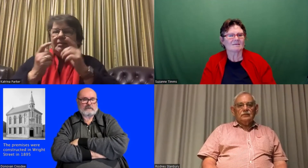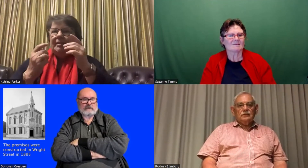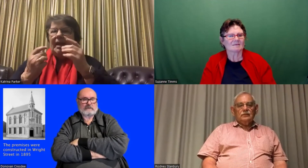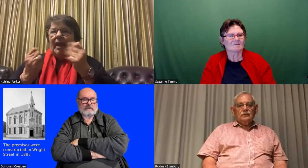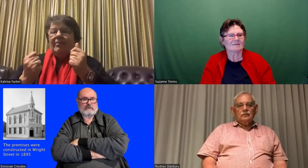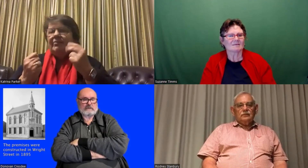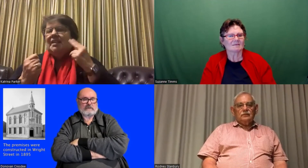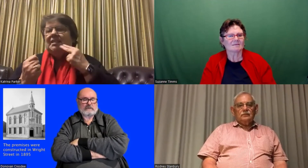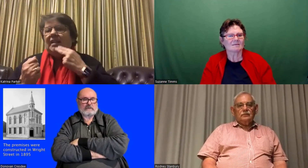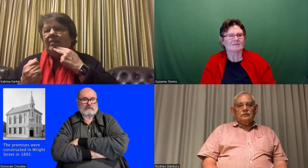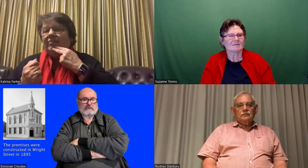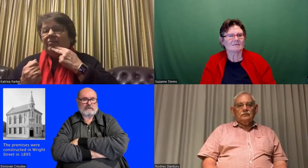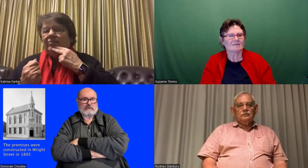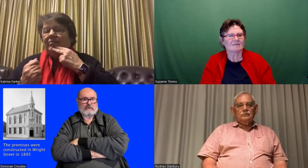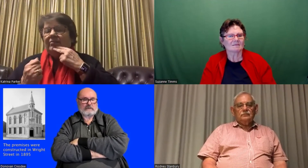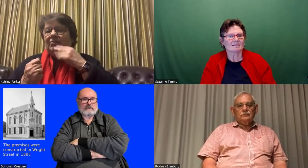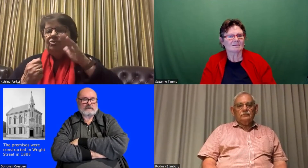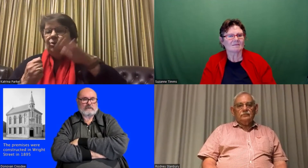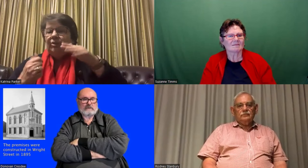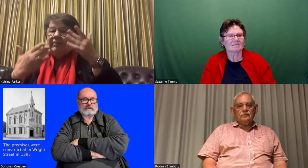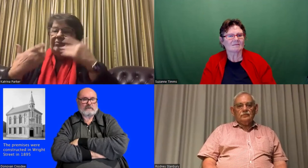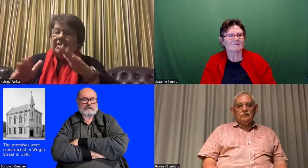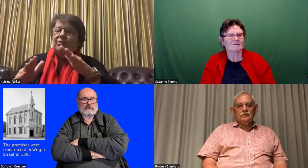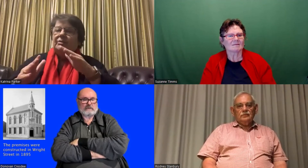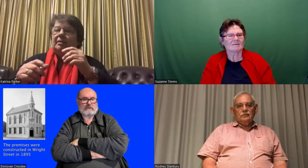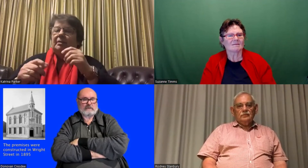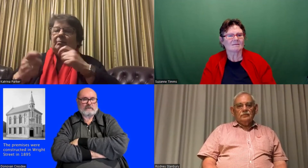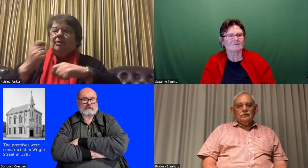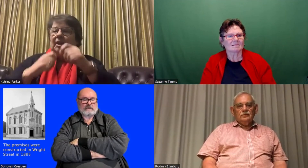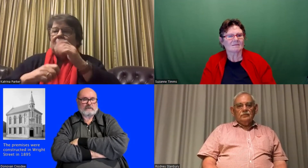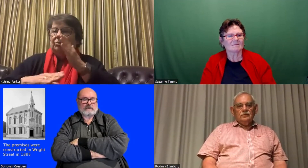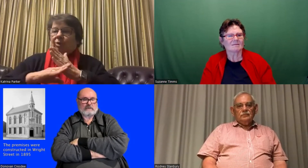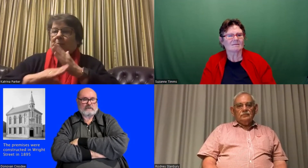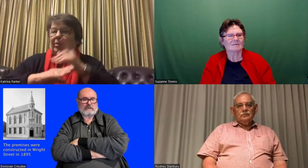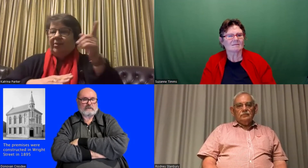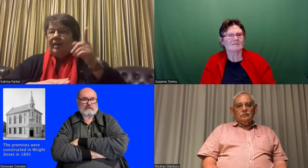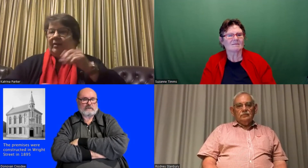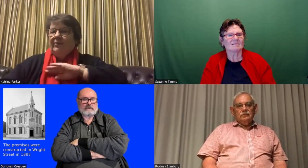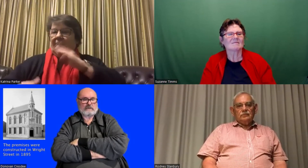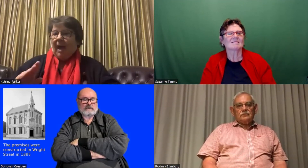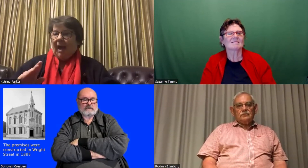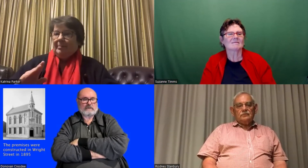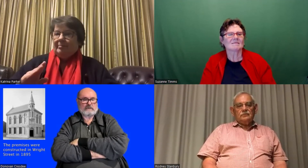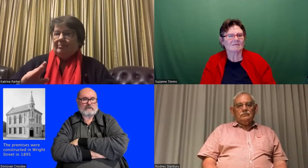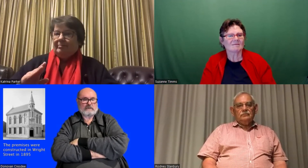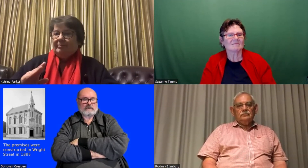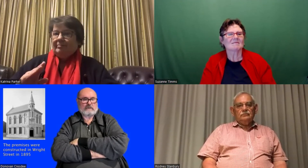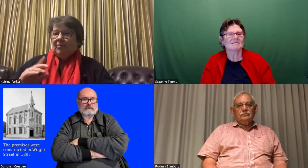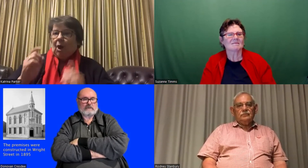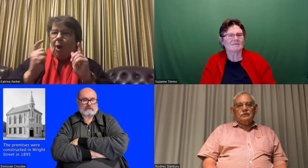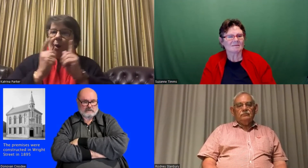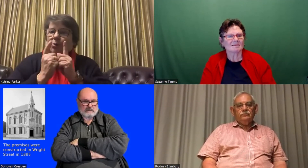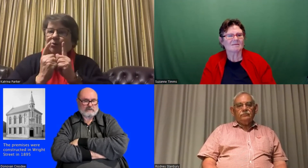Because when the Deaf children left they would often work at the Angus farm which